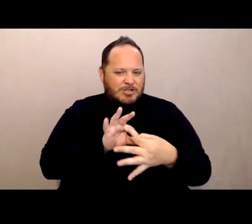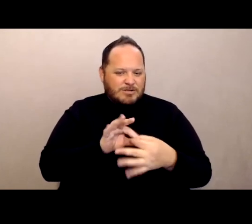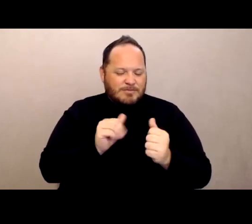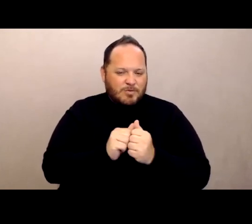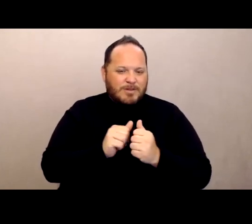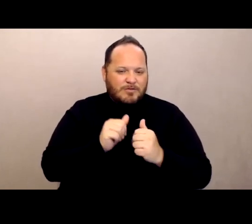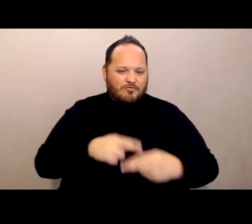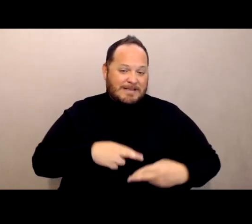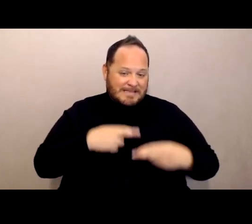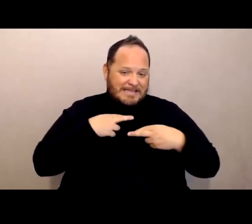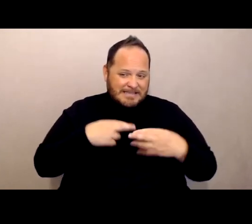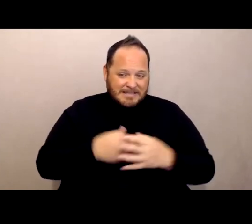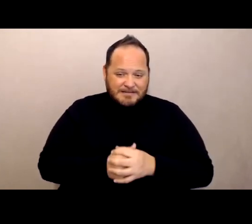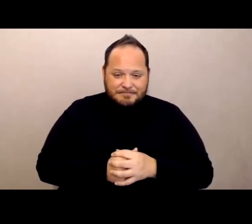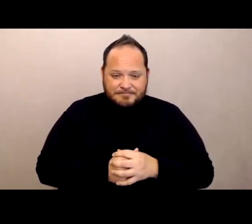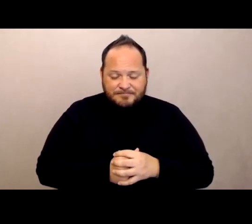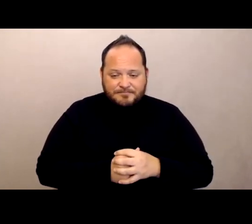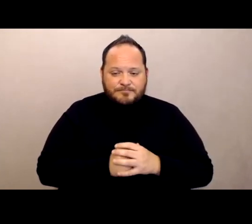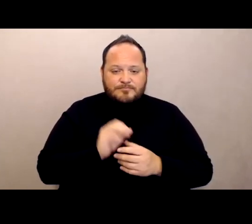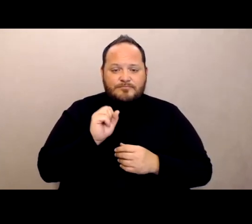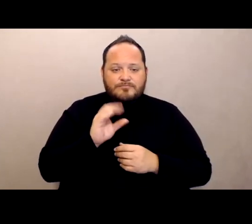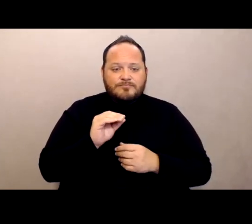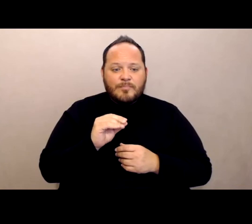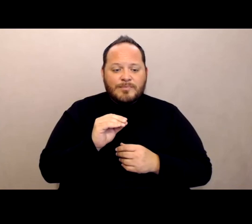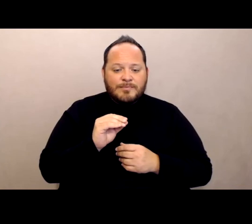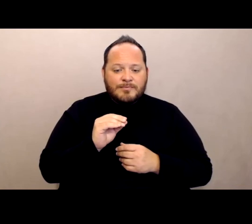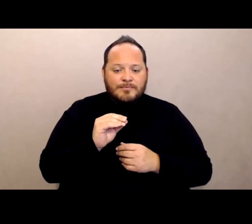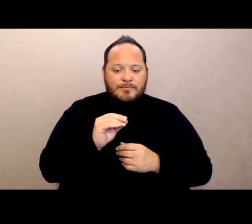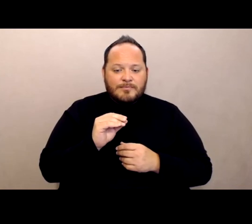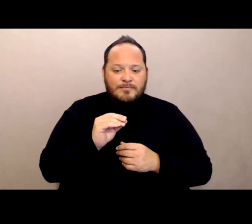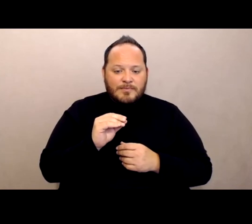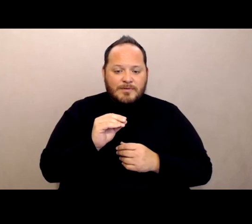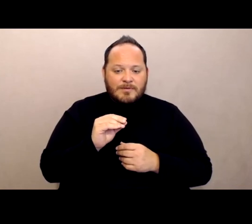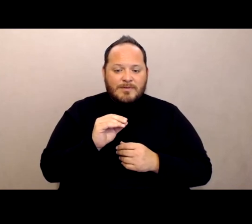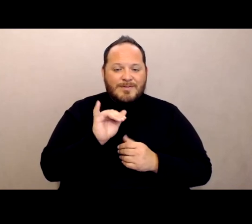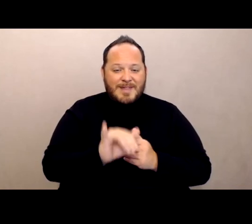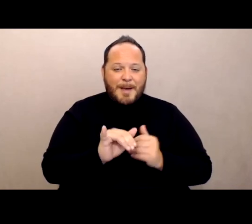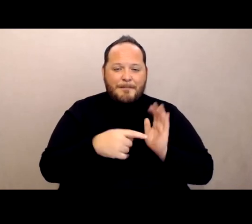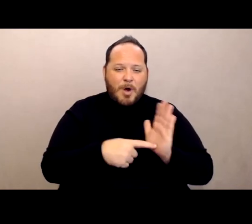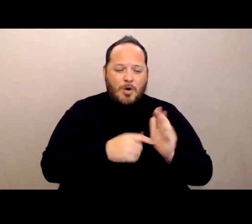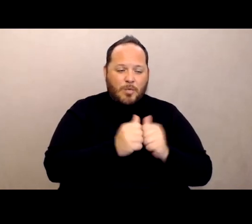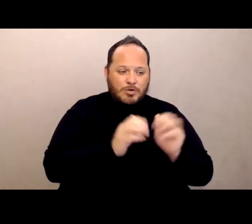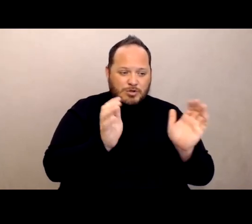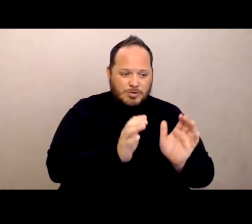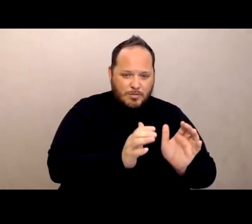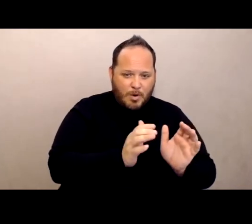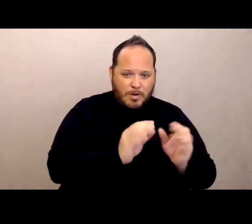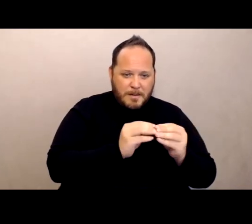So not only is the smaller model with fewer staff probably better for the outcomes of the residents,